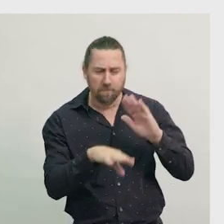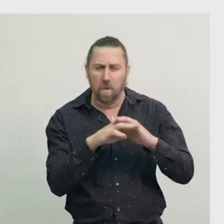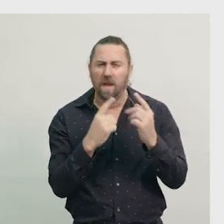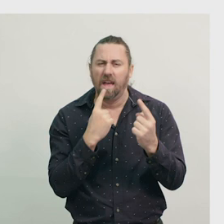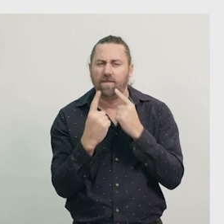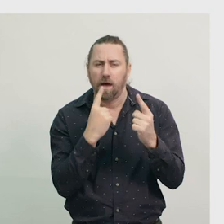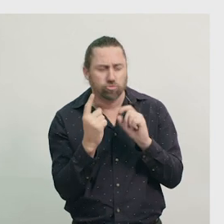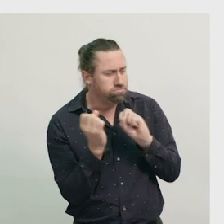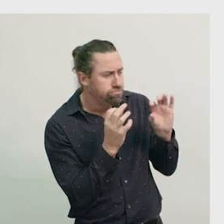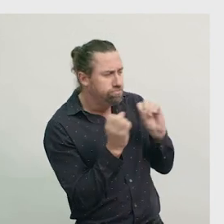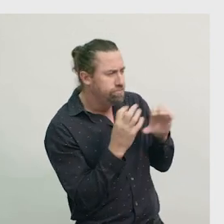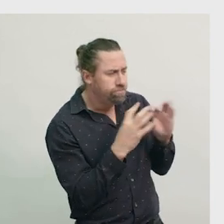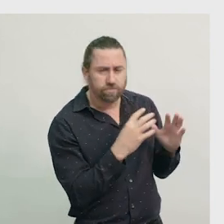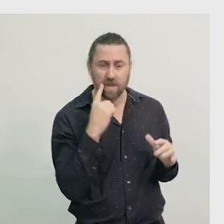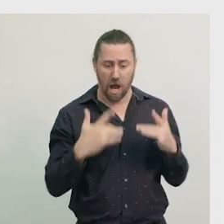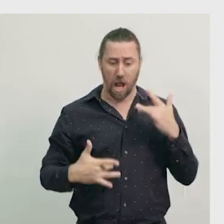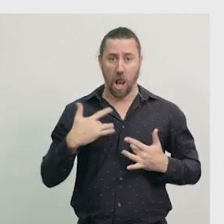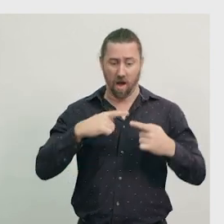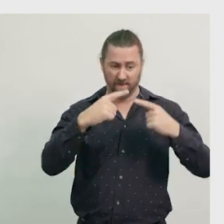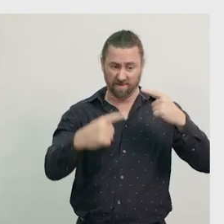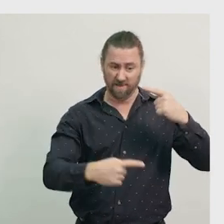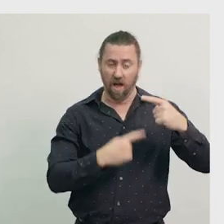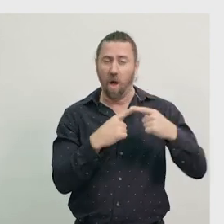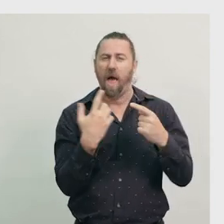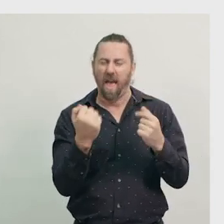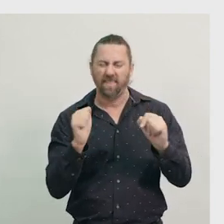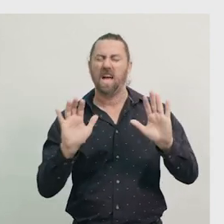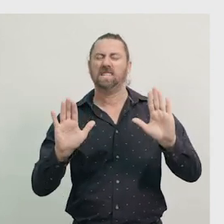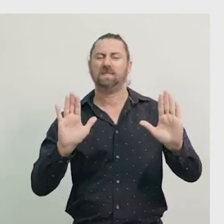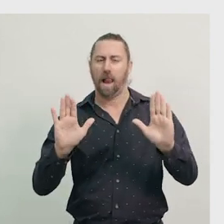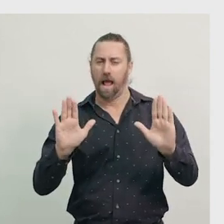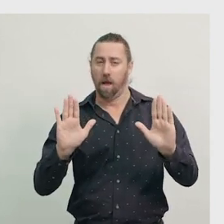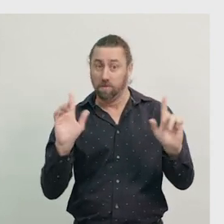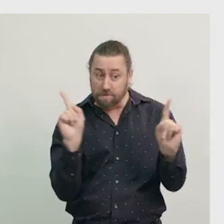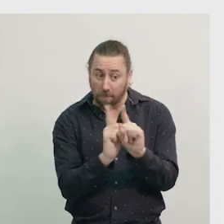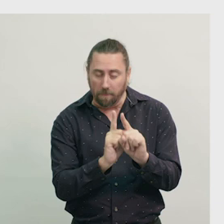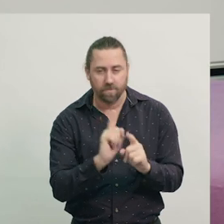It shows that the life cycles can be similar, but they are not all the same.